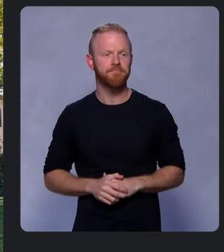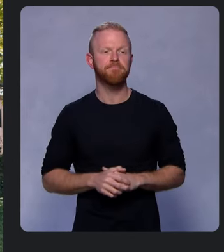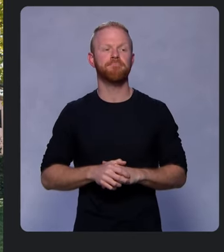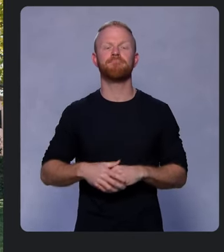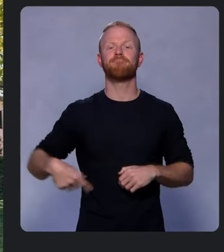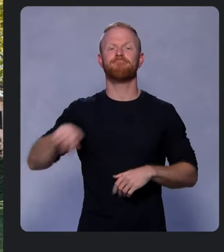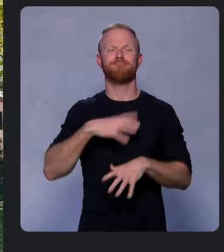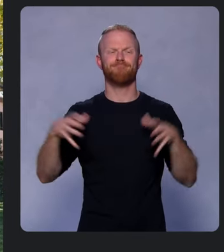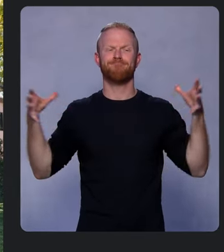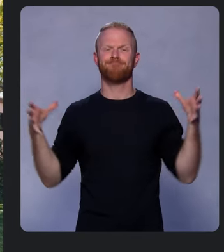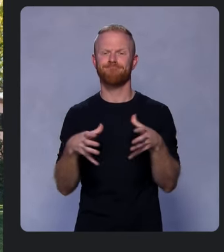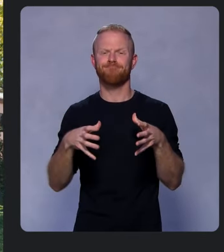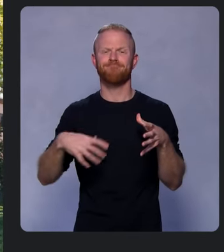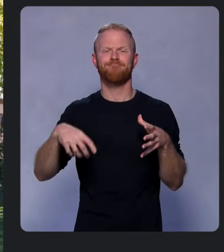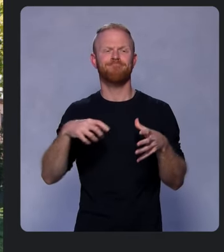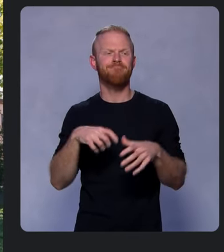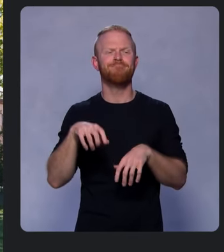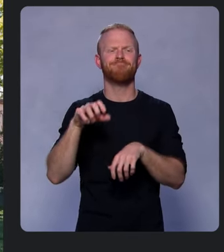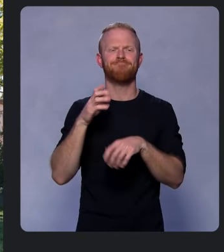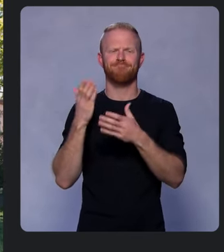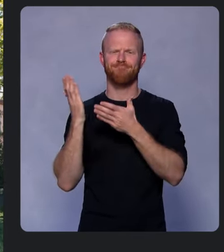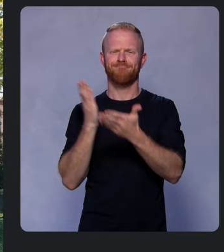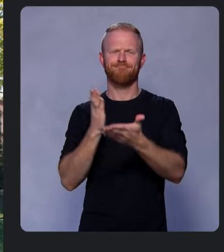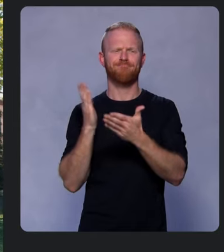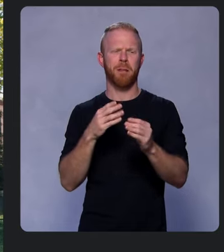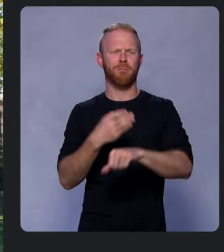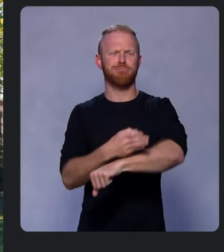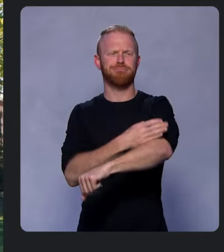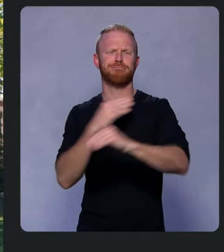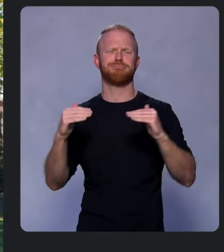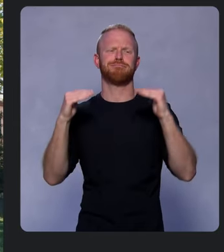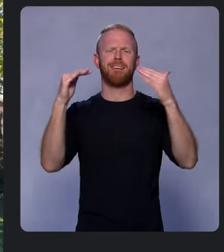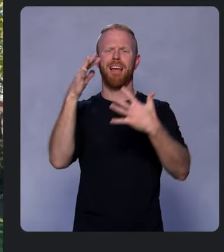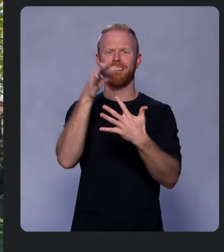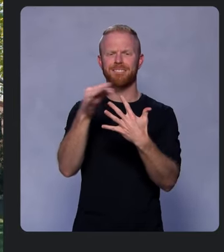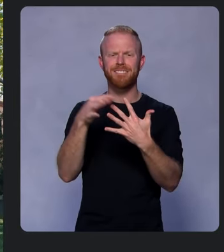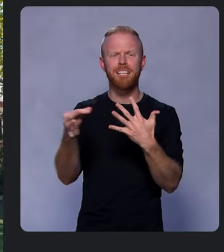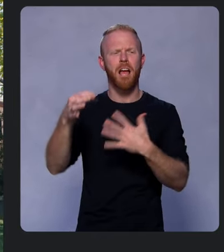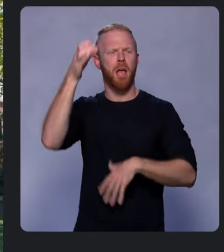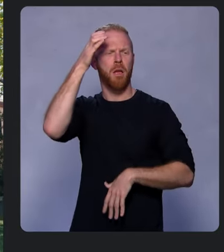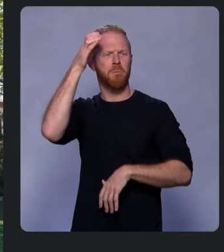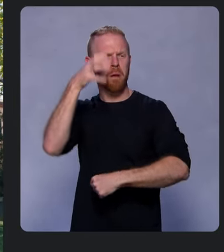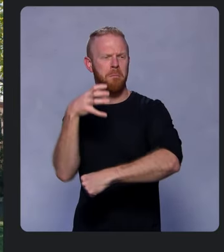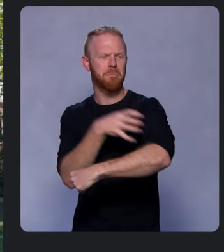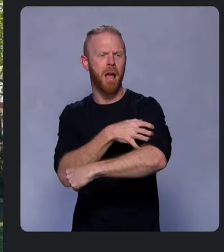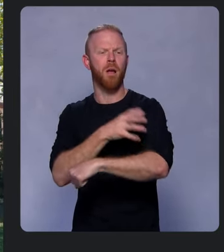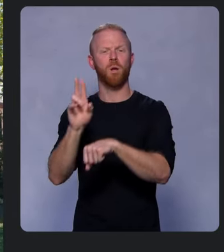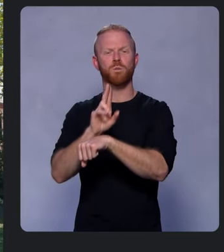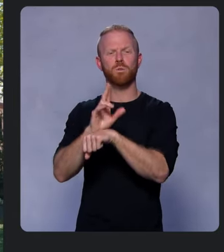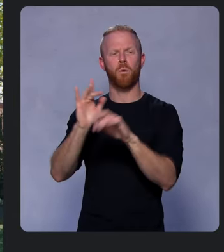Together, we've been bringing more advanced features and computing power to the browser, from an array of new APIs